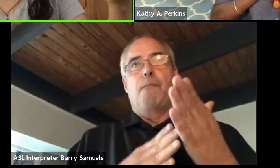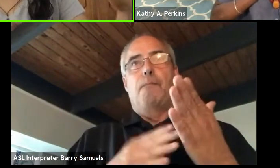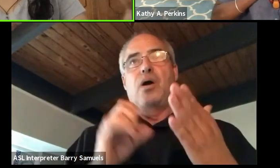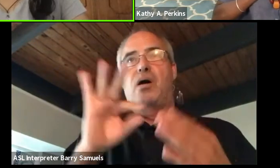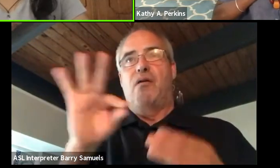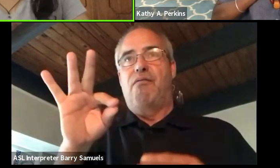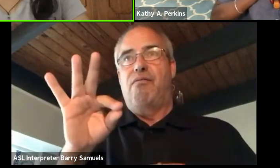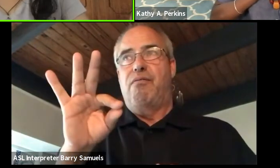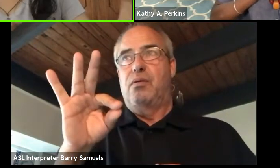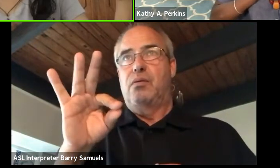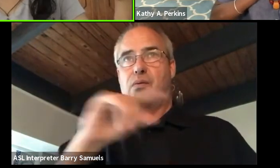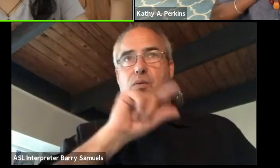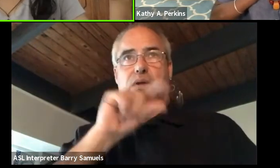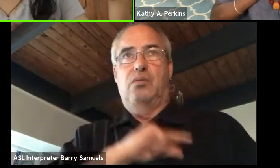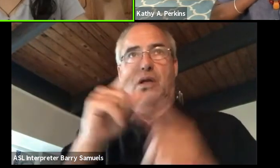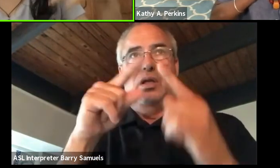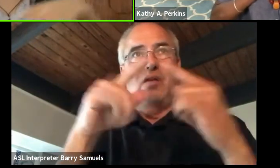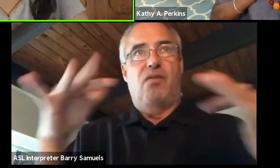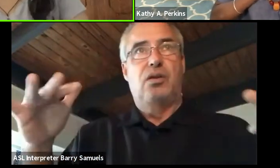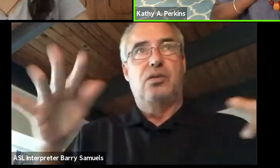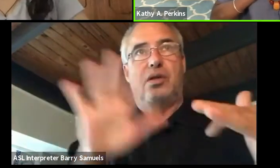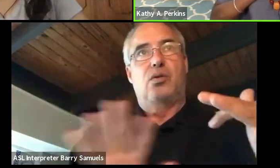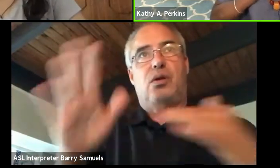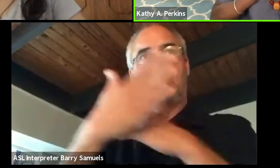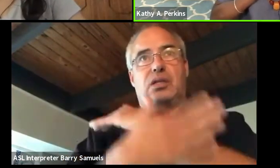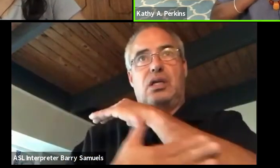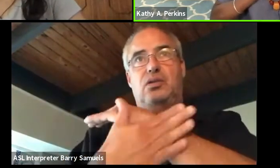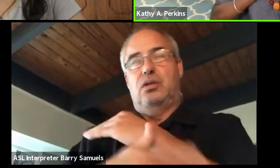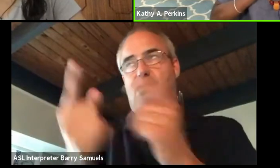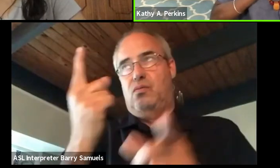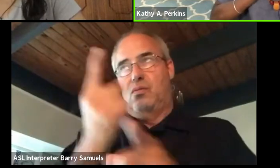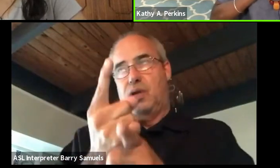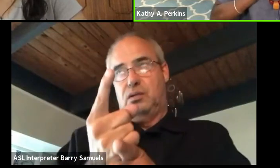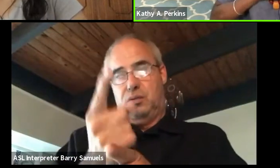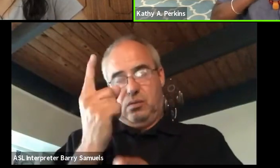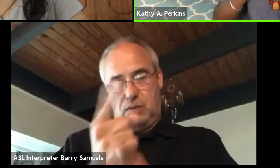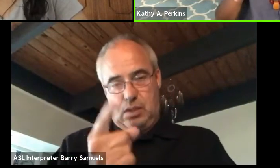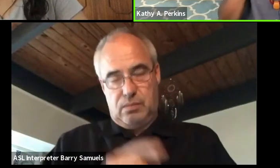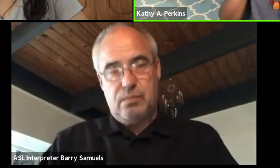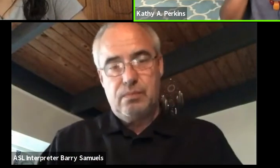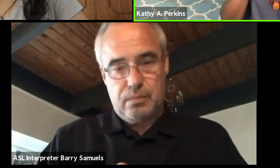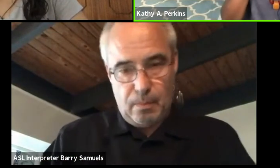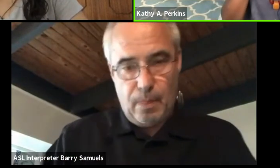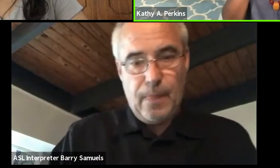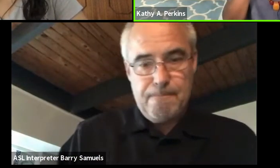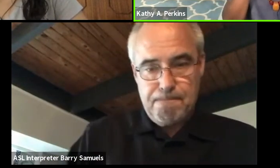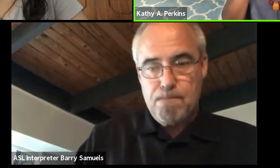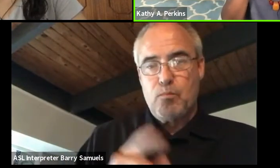well, these diversity across the continent as well. Right, right. So, I bought a young man,